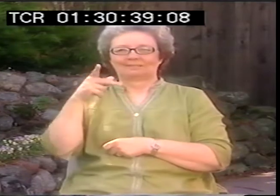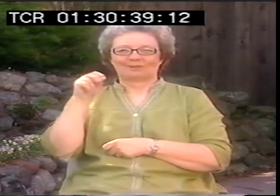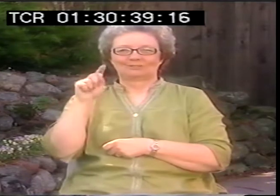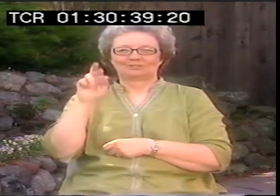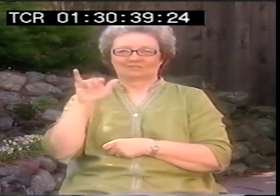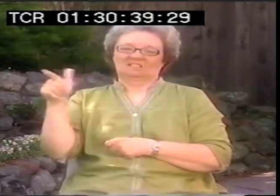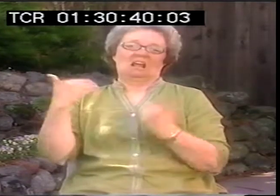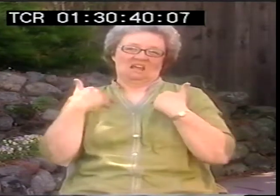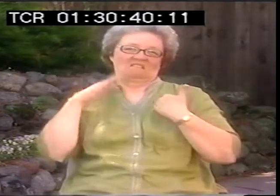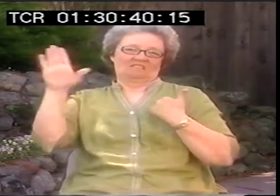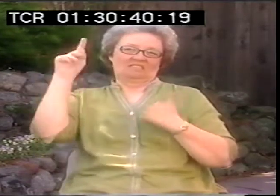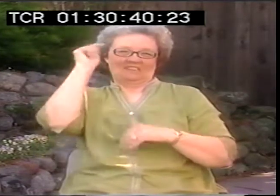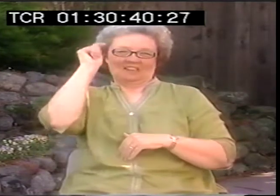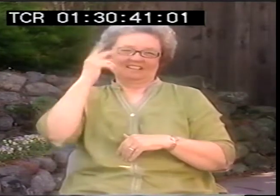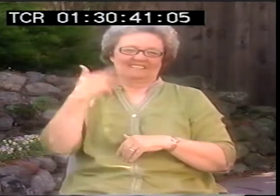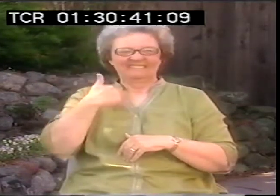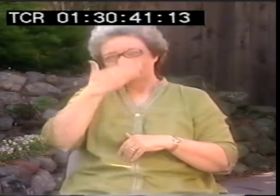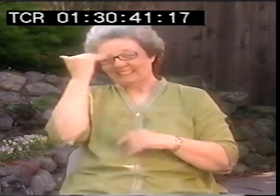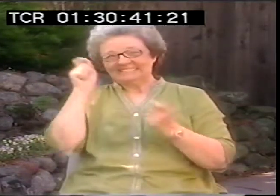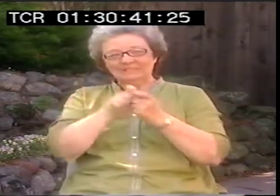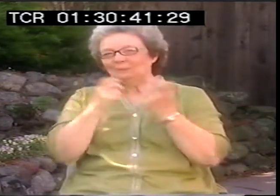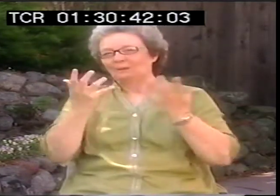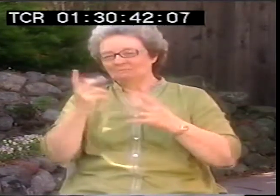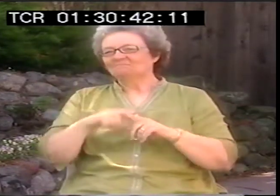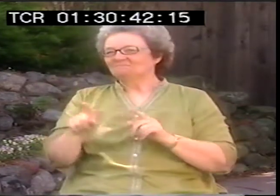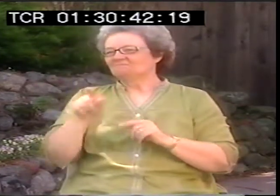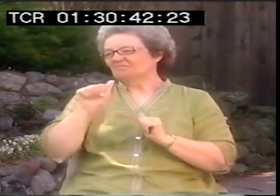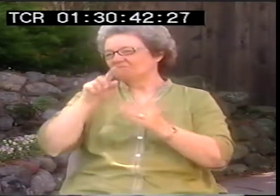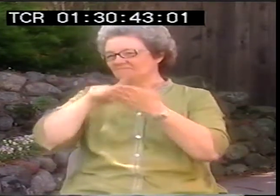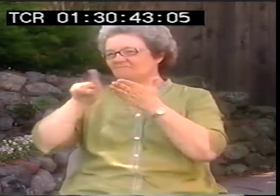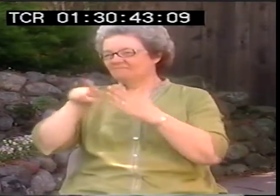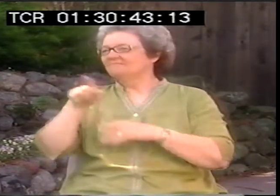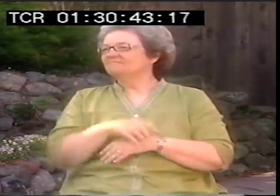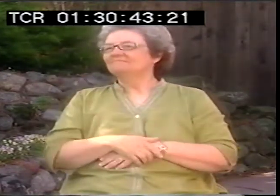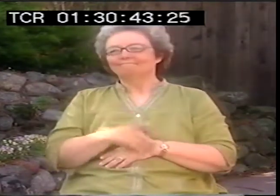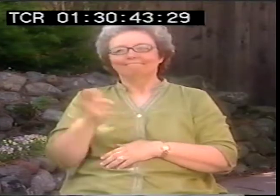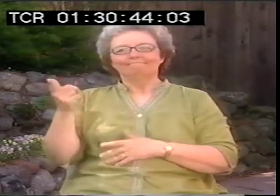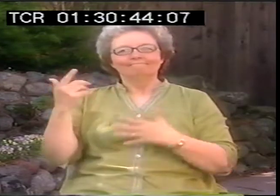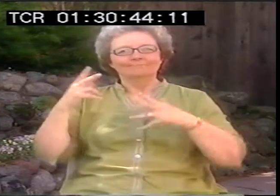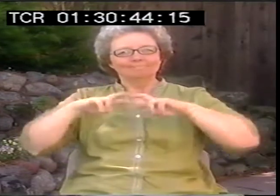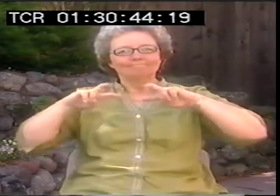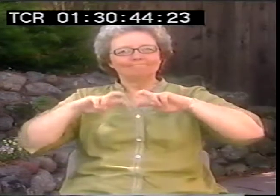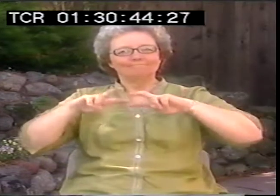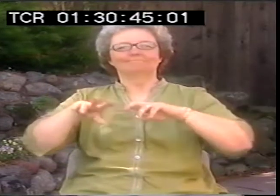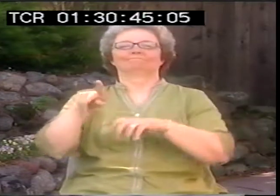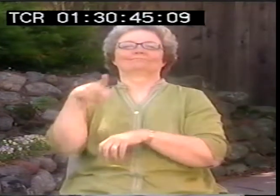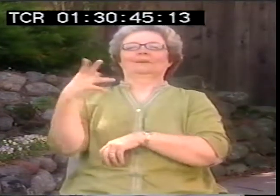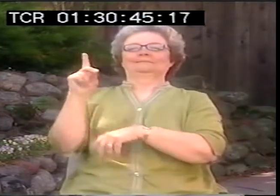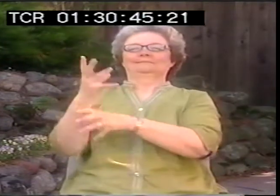which is that we actually do have lines in ASL. And I can't remember exactly how to explain that but it is written down.